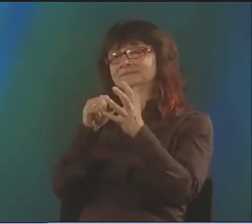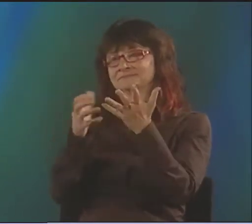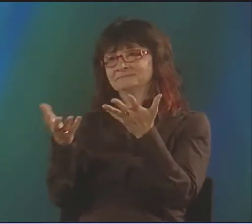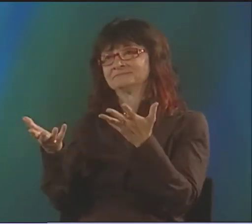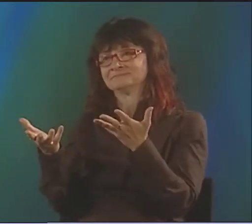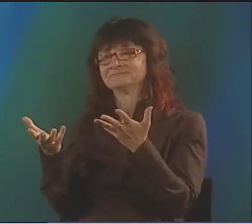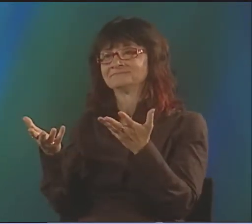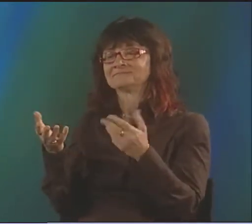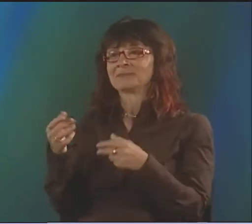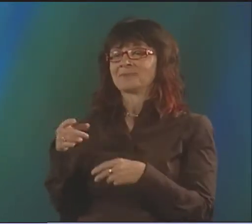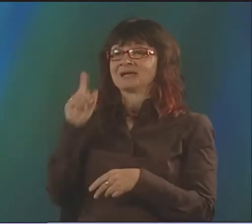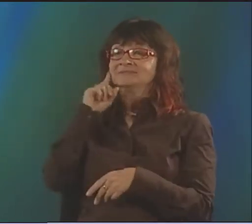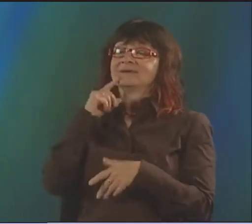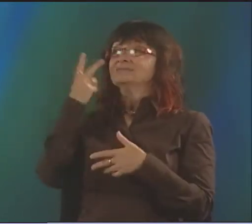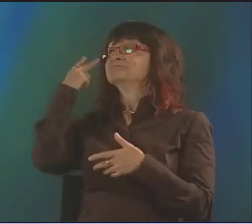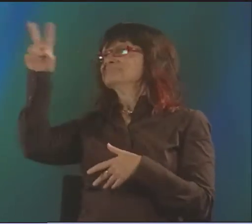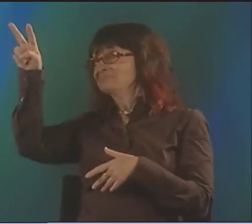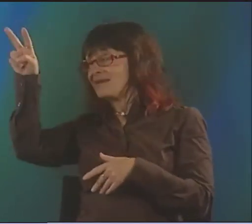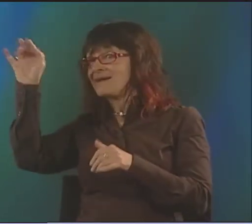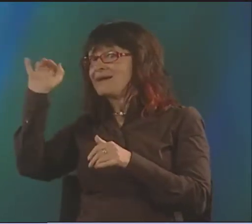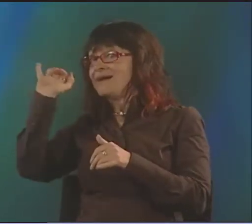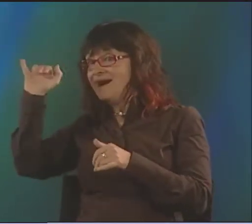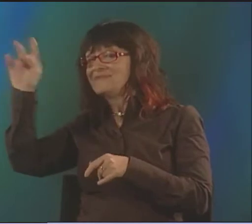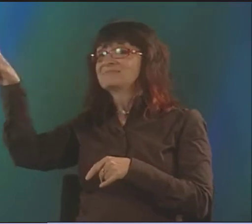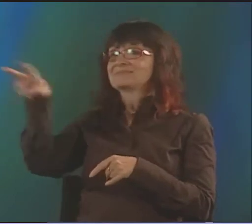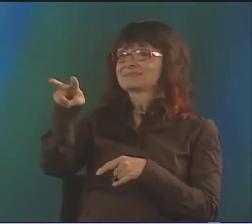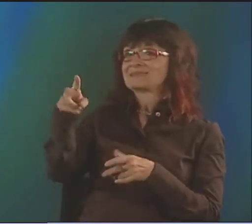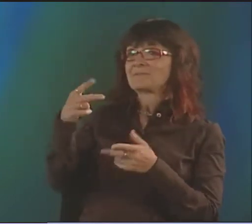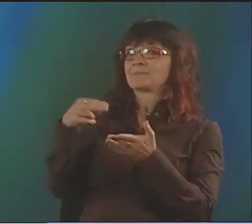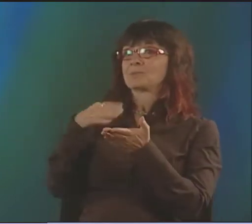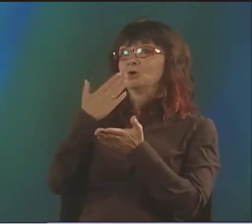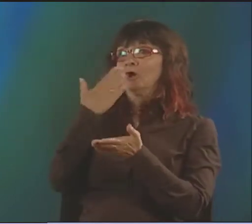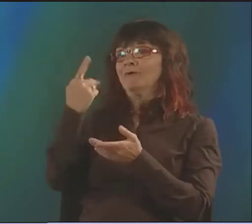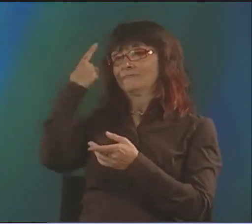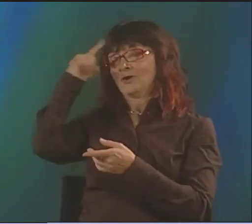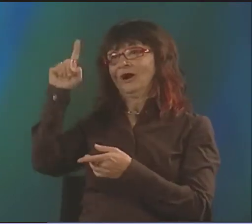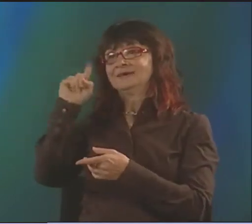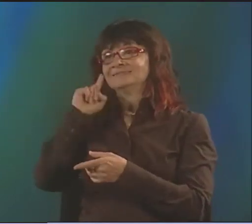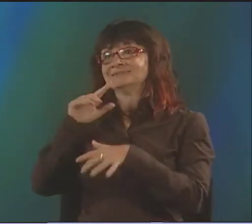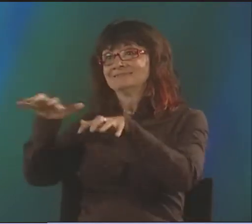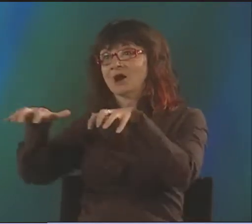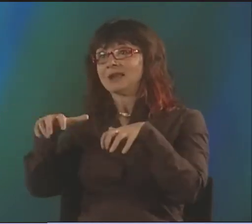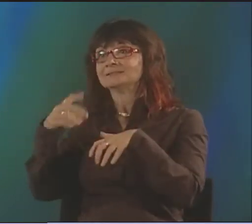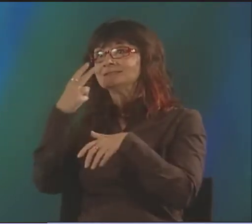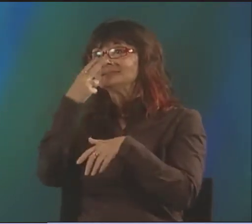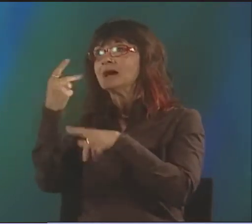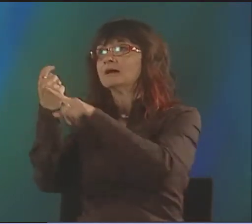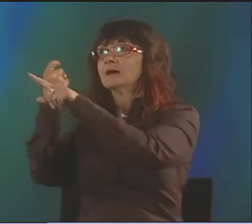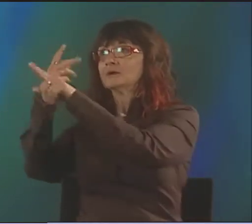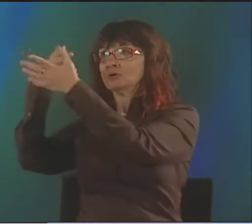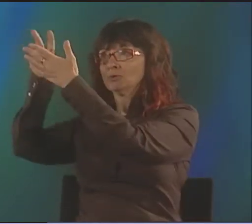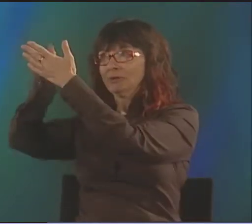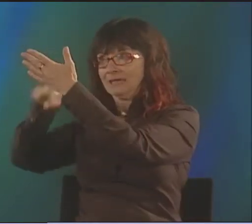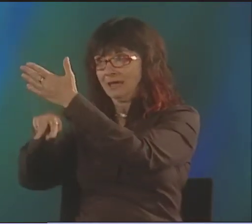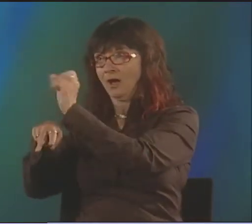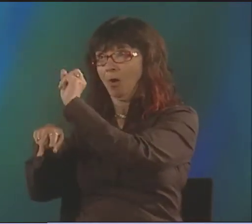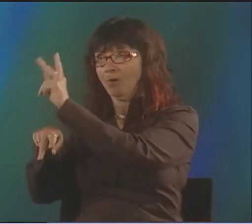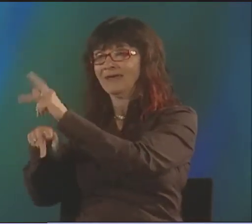AND THEN ONCE THEY'VE FINISHED READING, THE SCREEN WILL GO DARK, AND THEN THEY'LL WATCH ME, AND THEY'LL TRY TO PUT THAT TOGETHER THEMSELVES. OF COURSE, THE DEAF PEOPLE, IF THEY READ IT